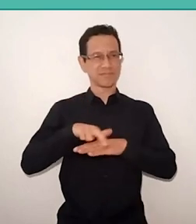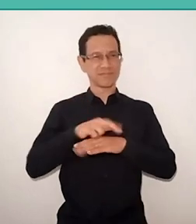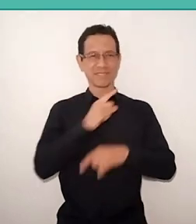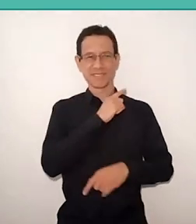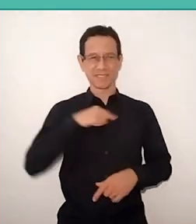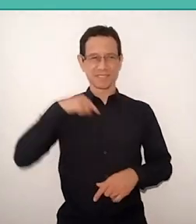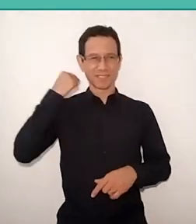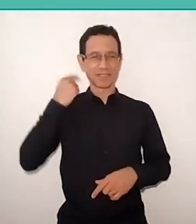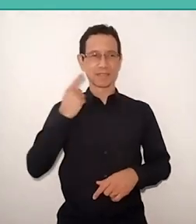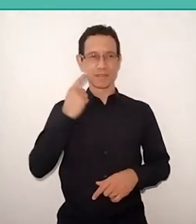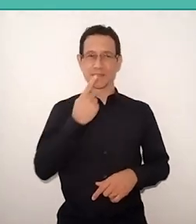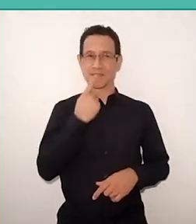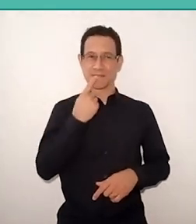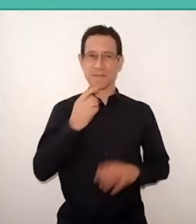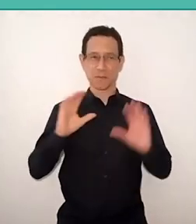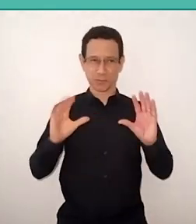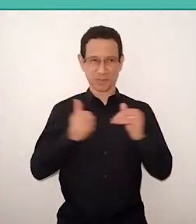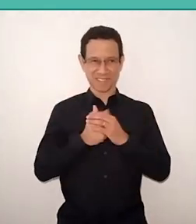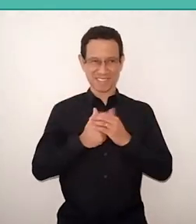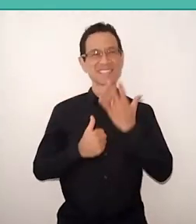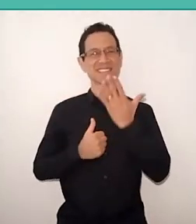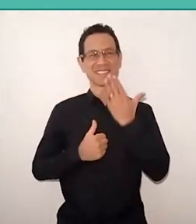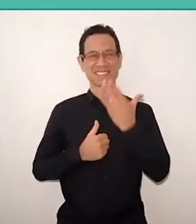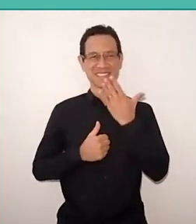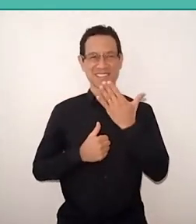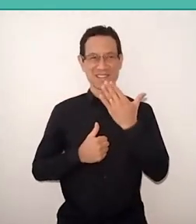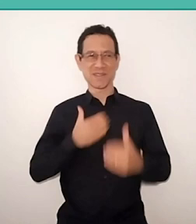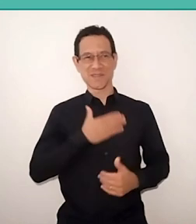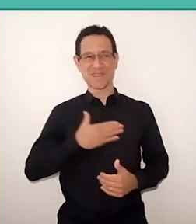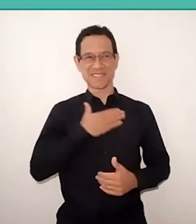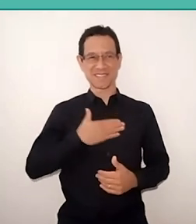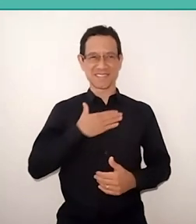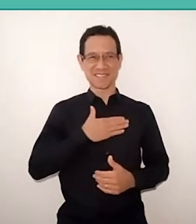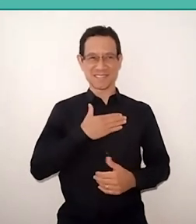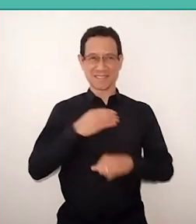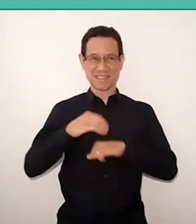So, there's no shortage of colors here, my contribution for this day.